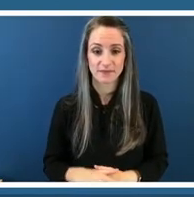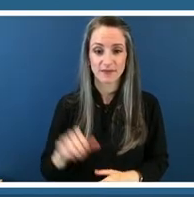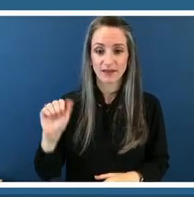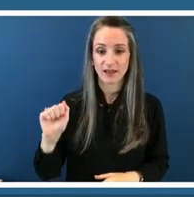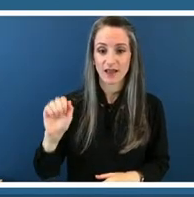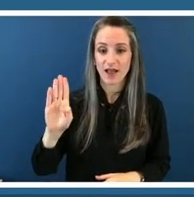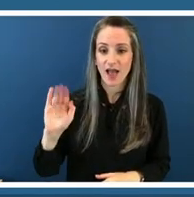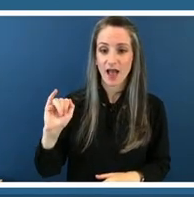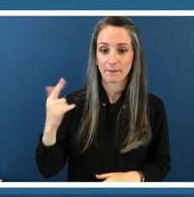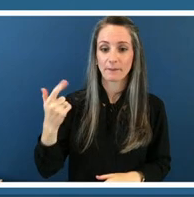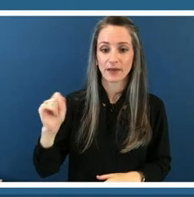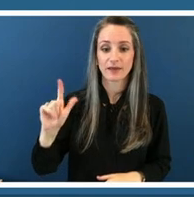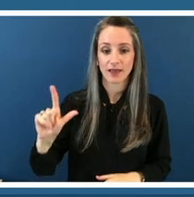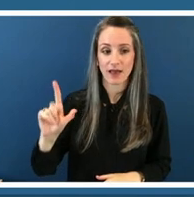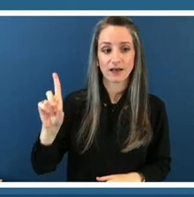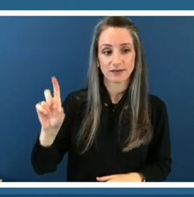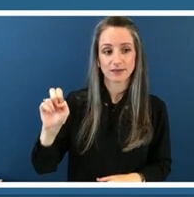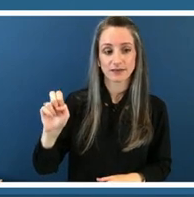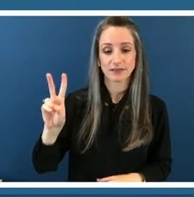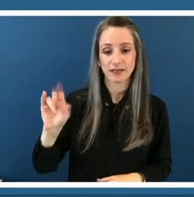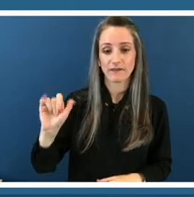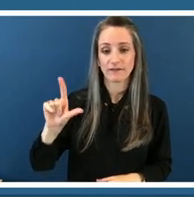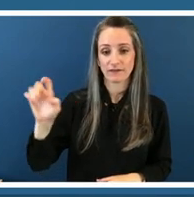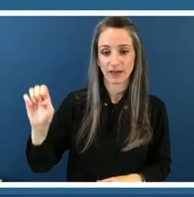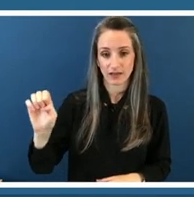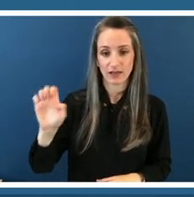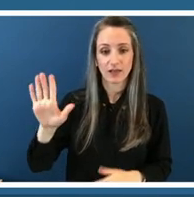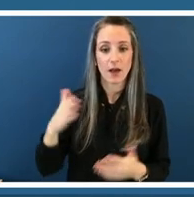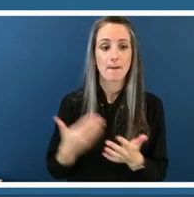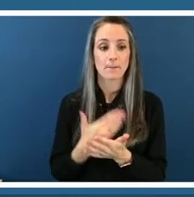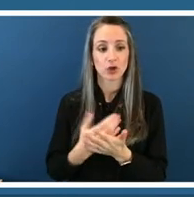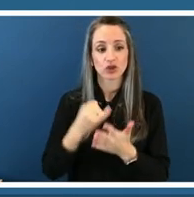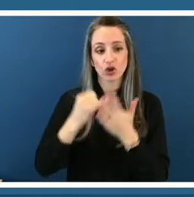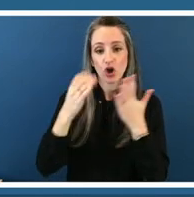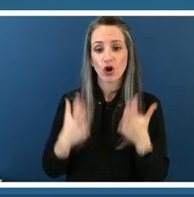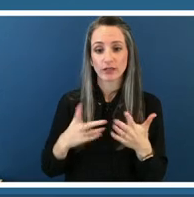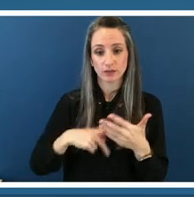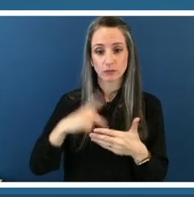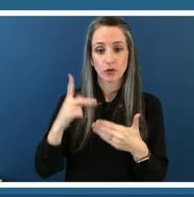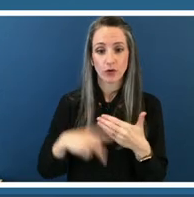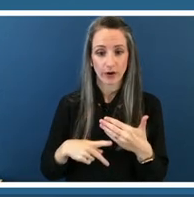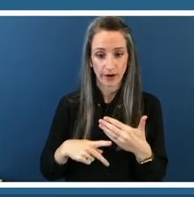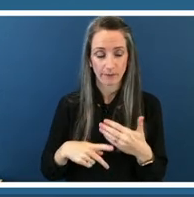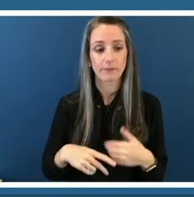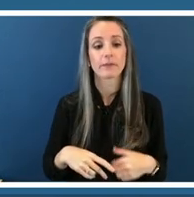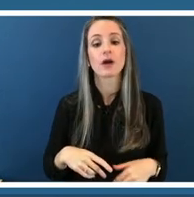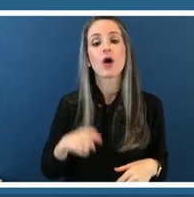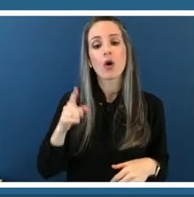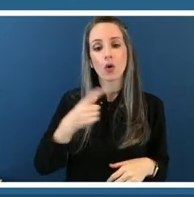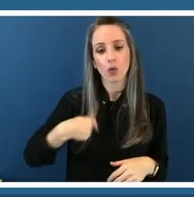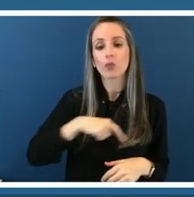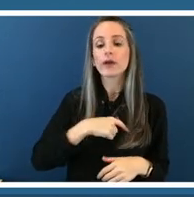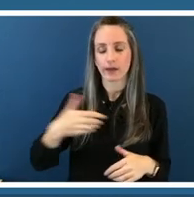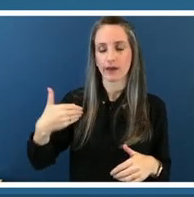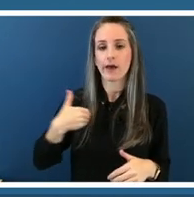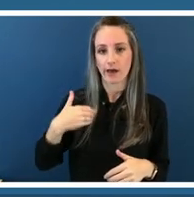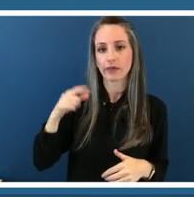artists program this spring and you see pictured here um we had this installation outside of the hershon